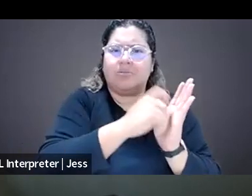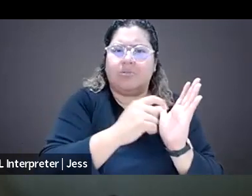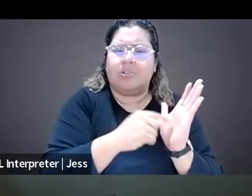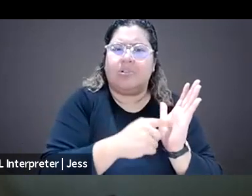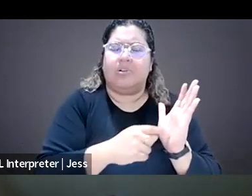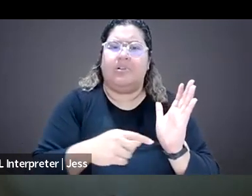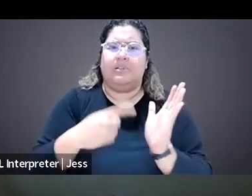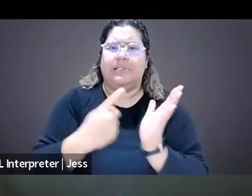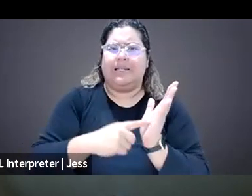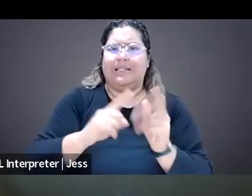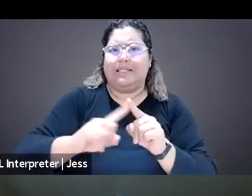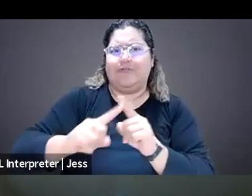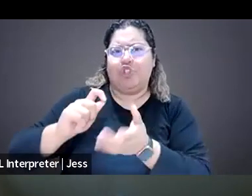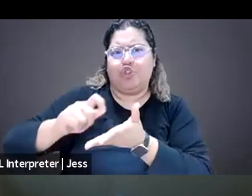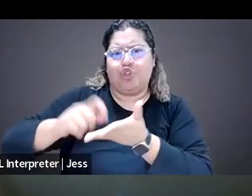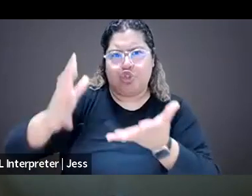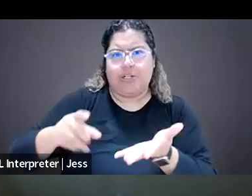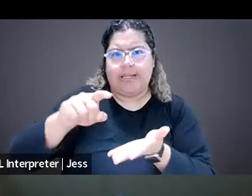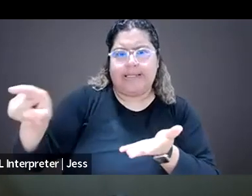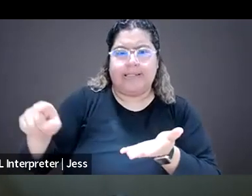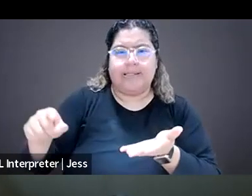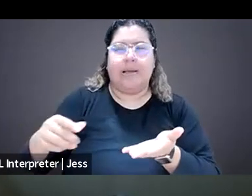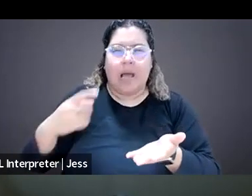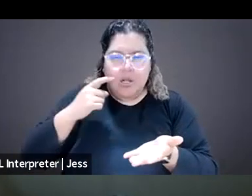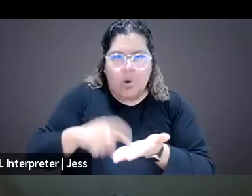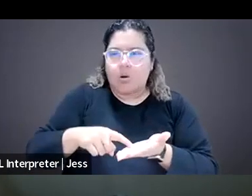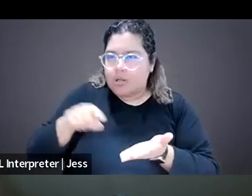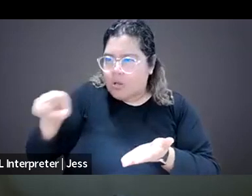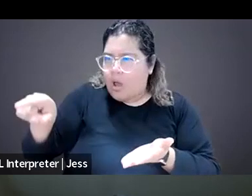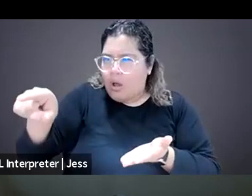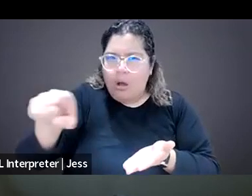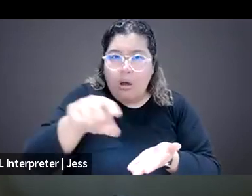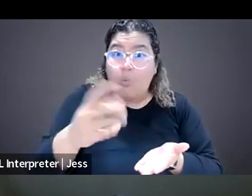around the world and the one common theme throughout the story was that none